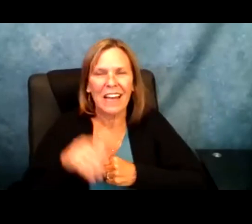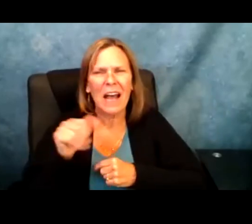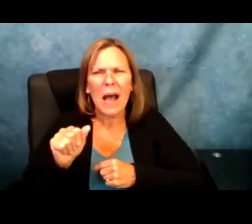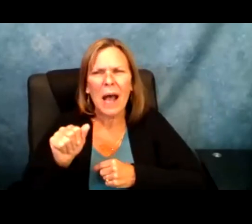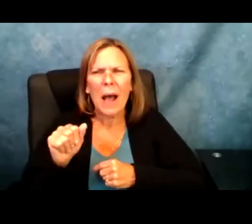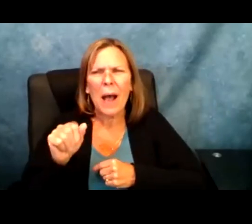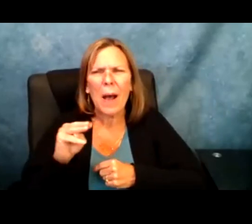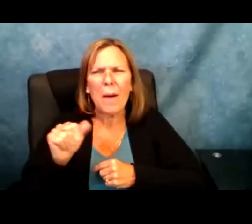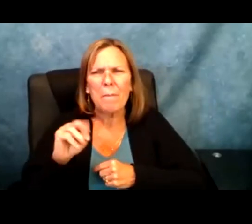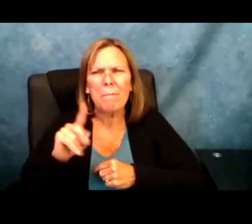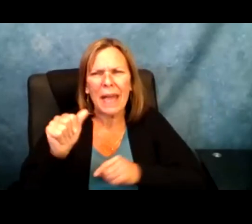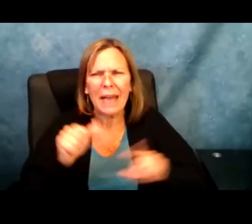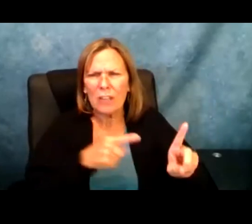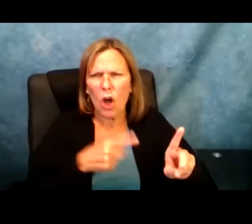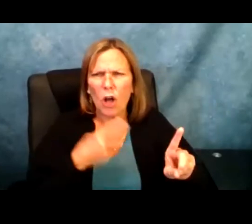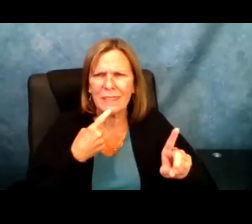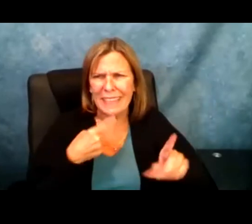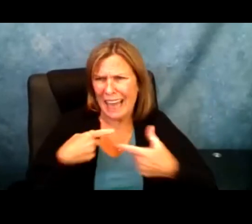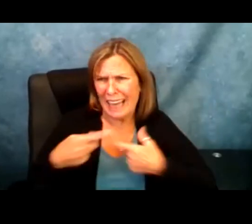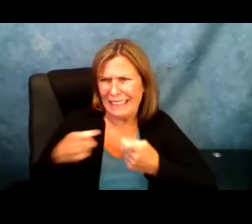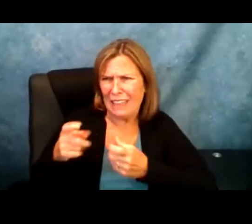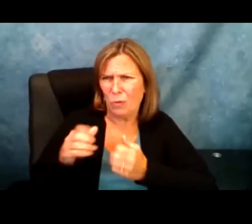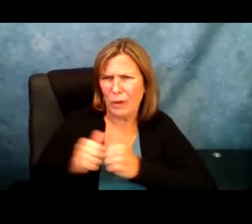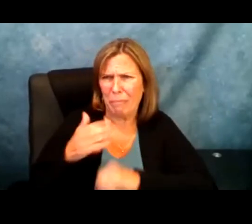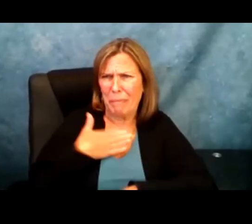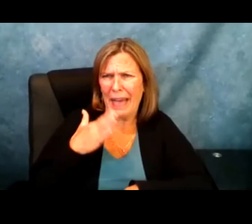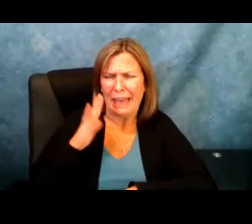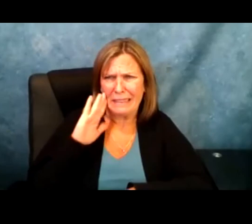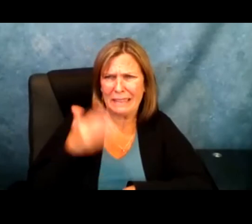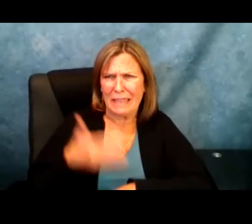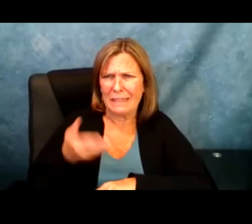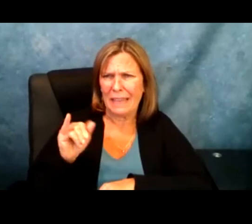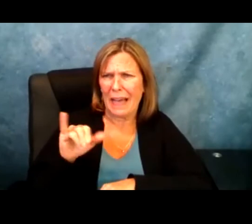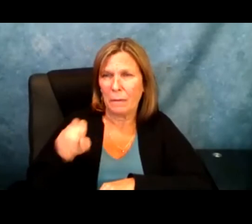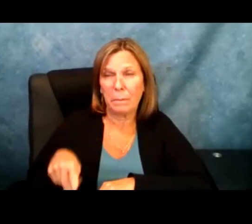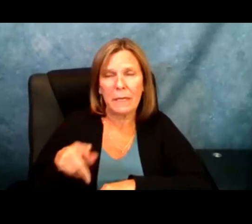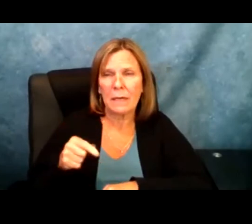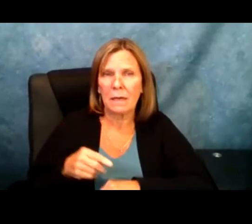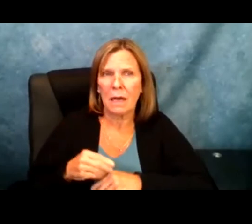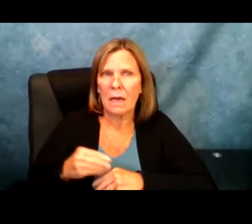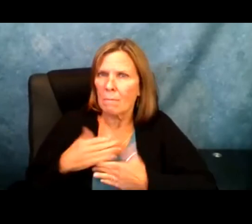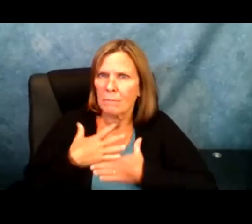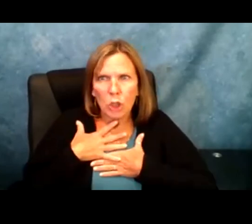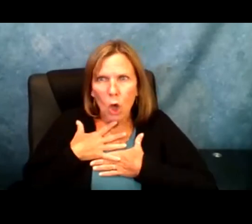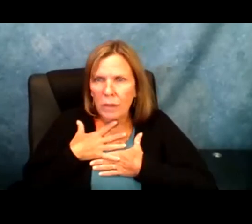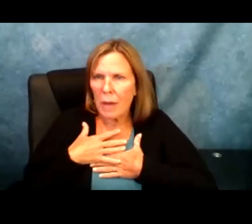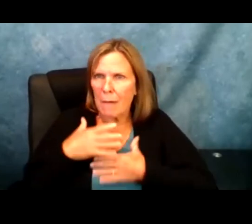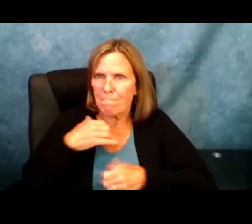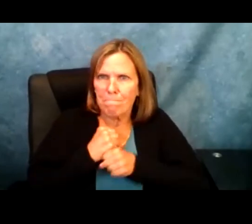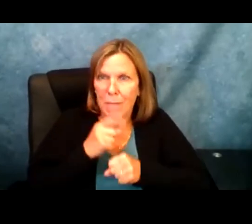was deaf and dumb. Thank you for sharing that. Amanda also said as I am dealing with